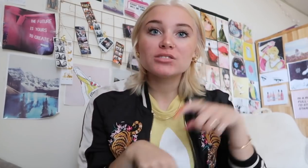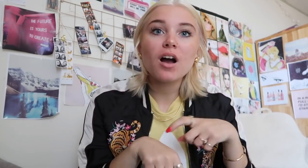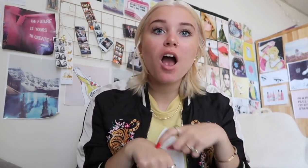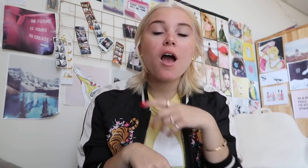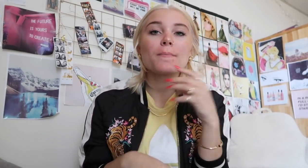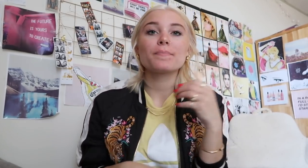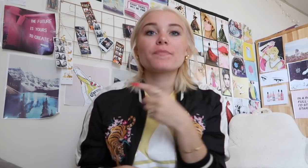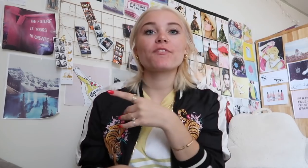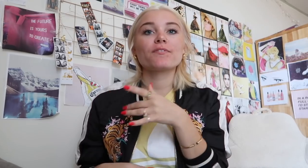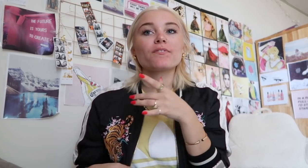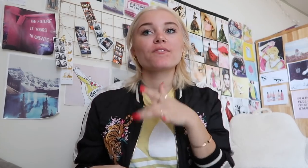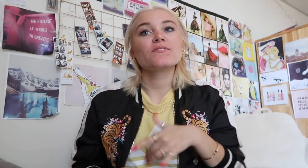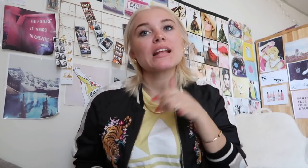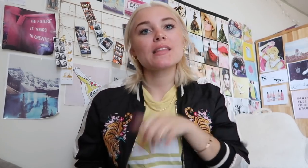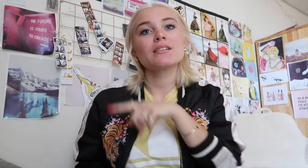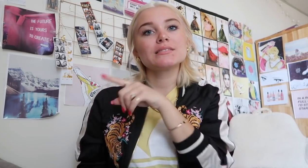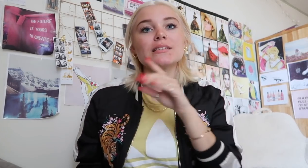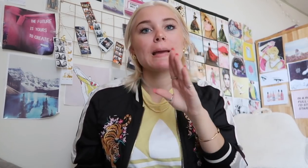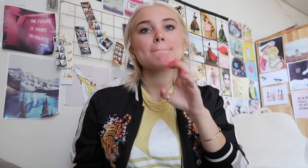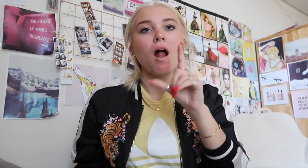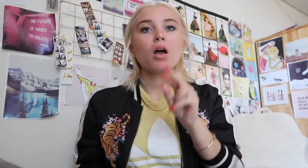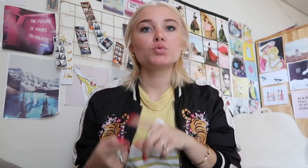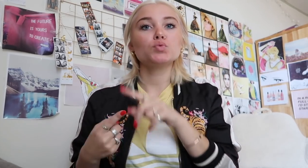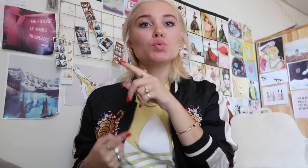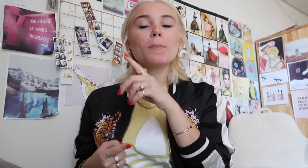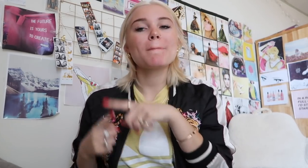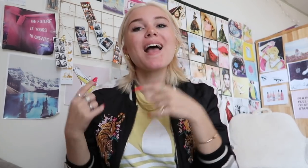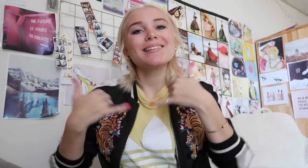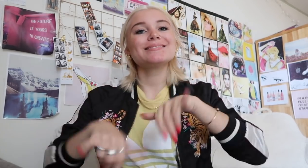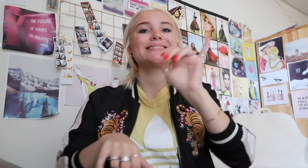he felt that he is belong in there